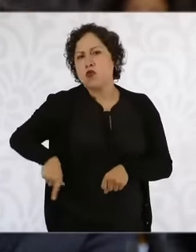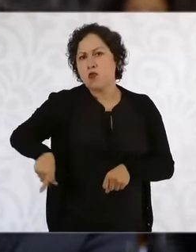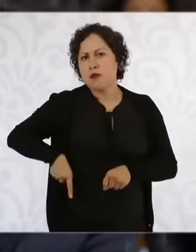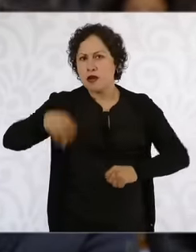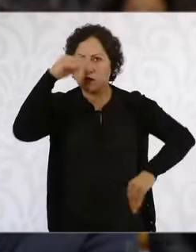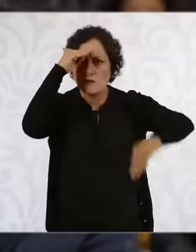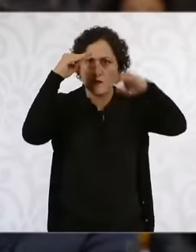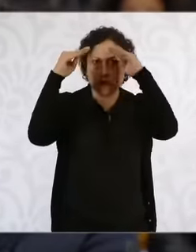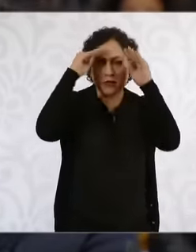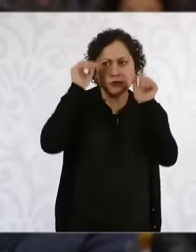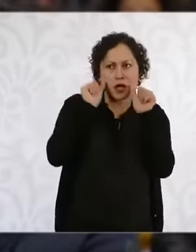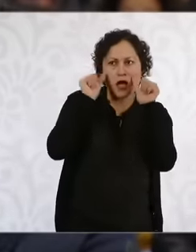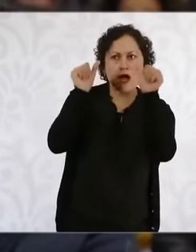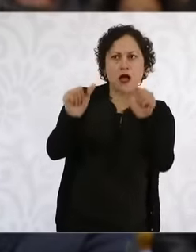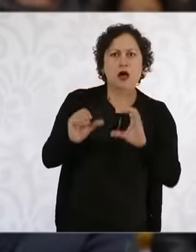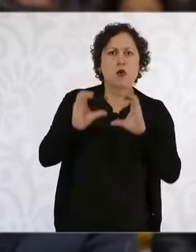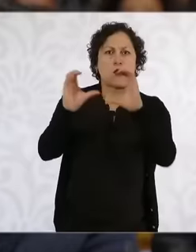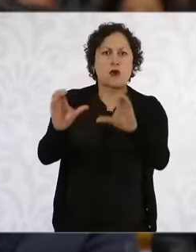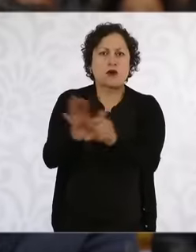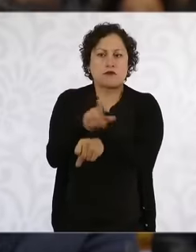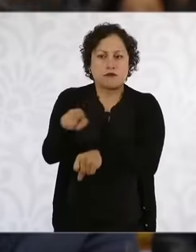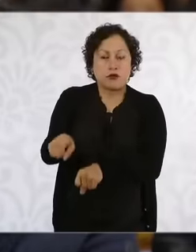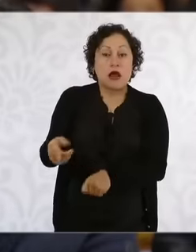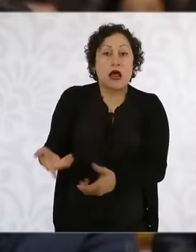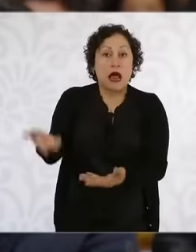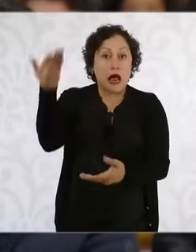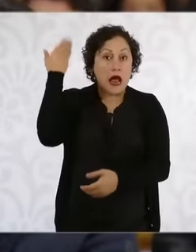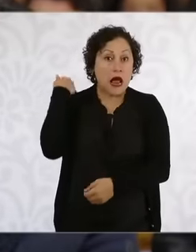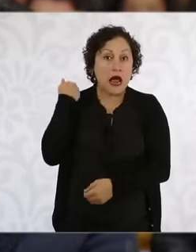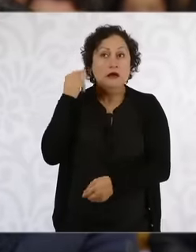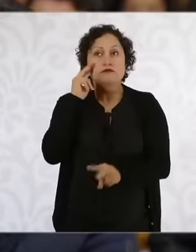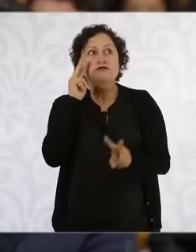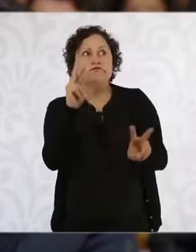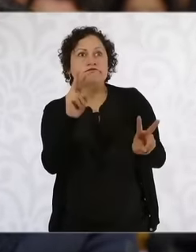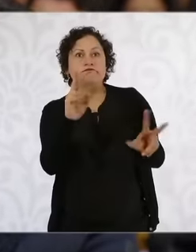these young people who experienced violence and who today are practically being